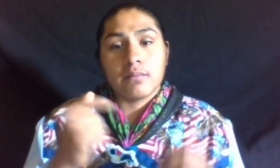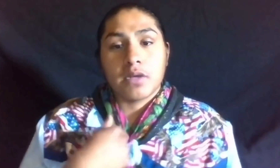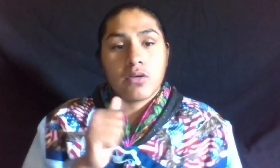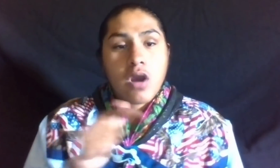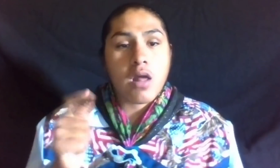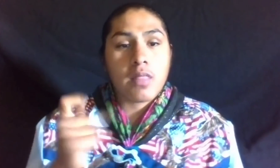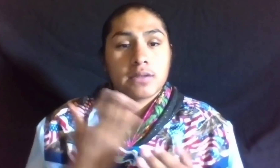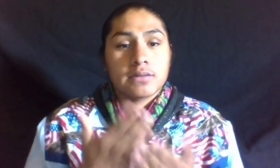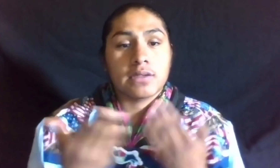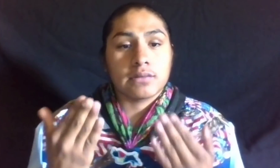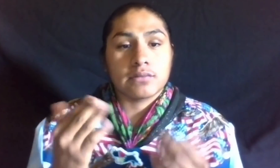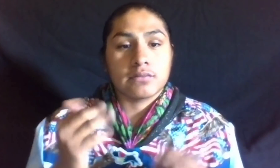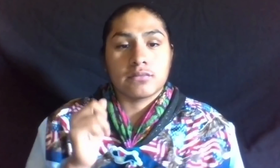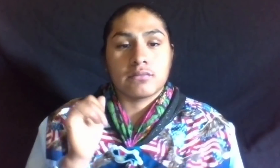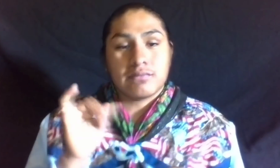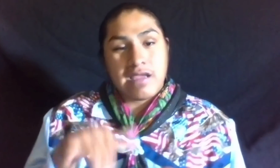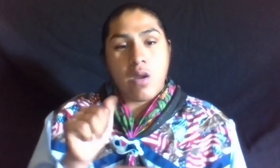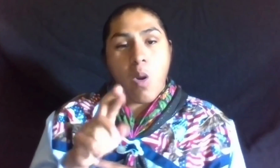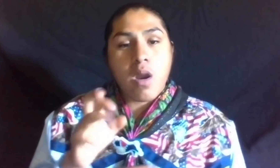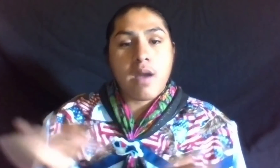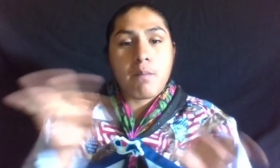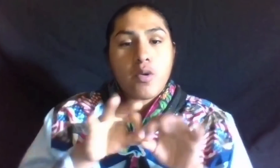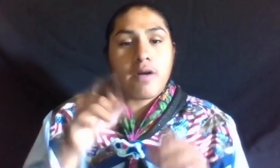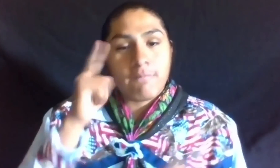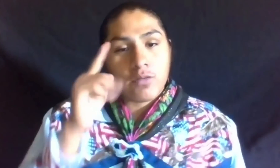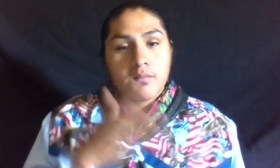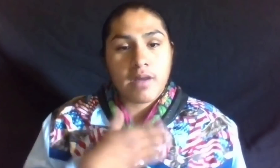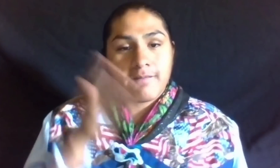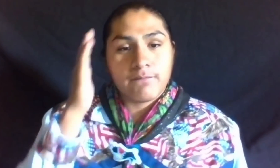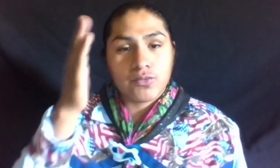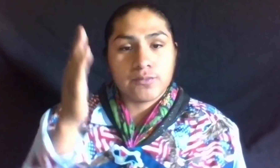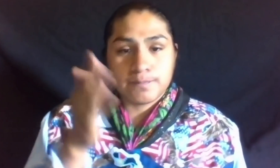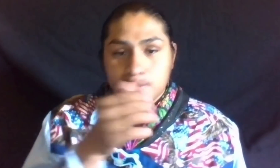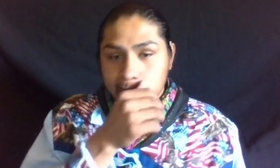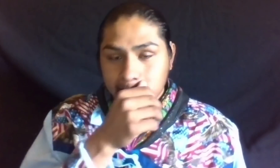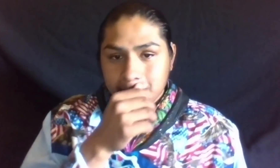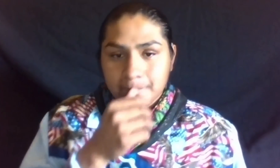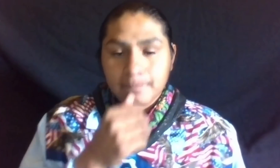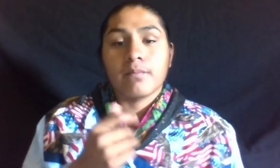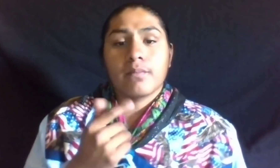ARE IMPORTANT TO BETTER MY FUTRUE.